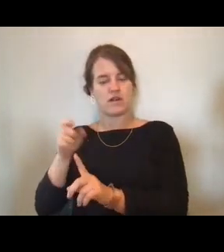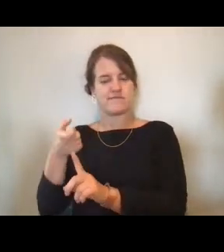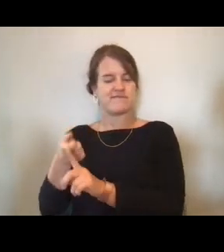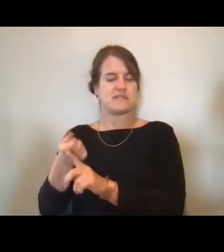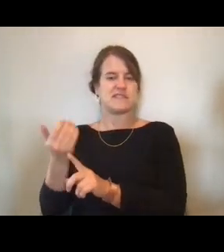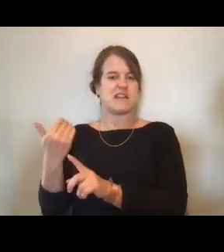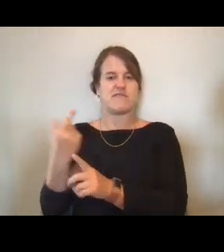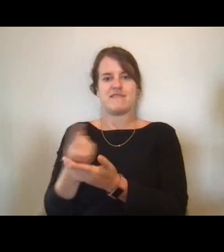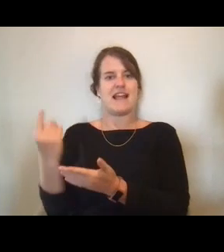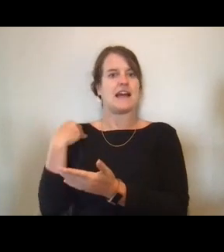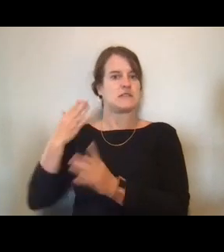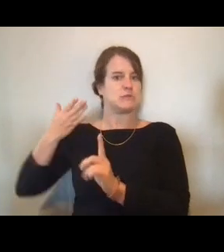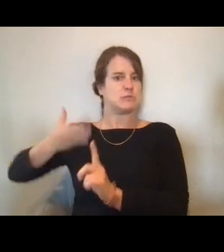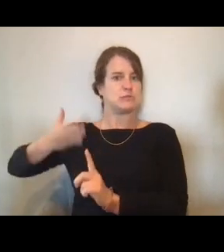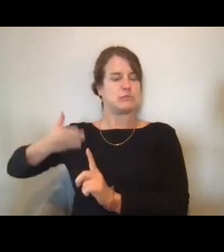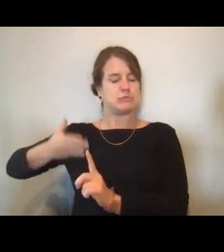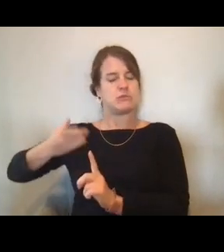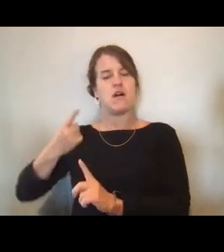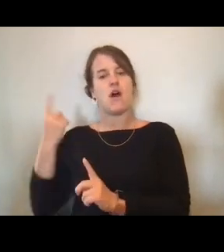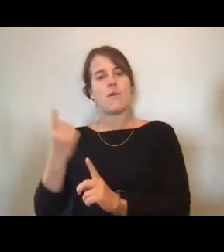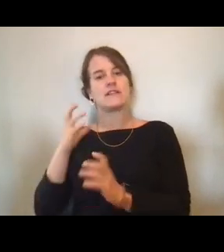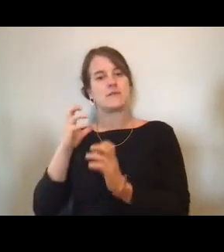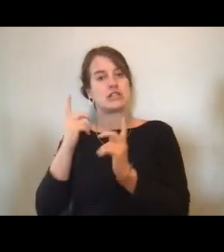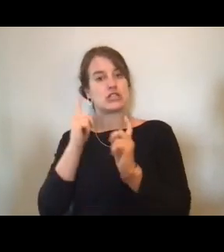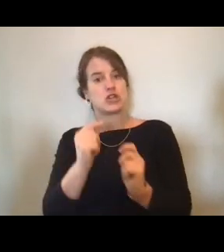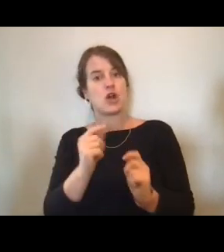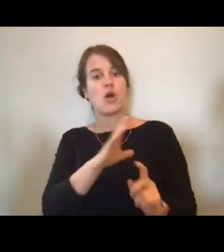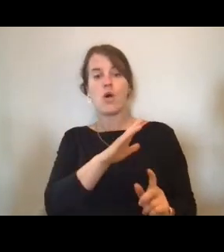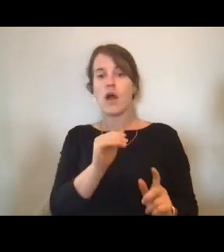because he wanted to say that the NOAA Commission Corps